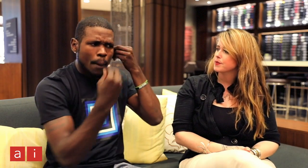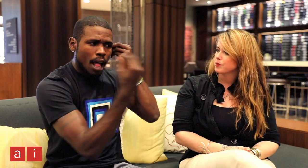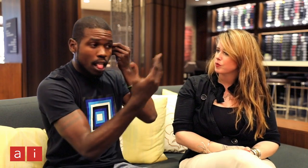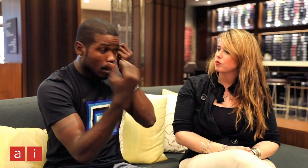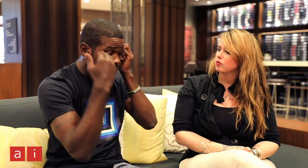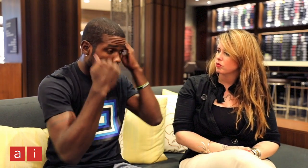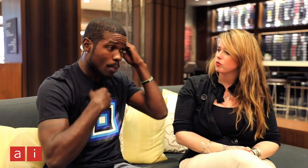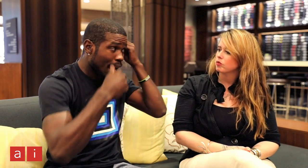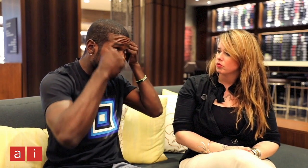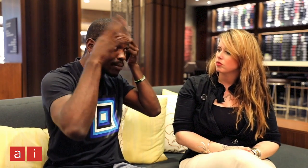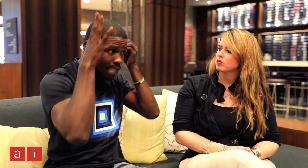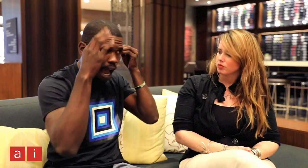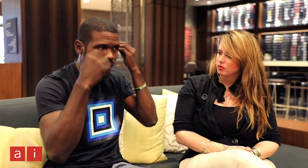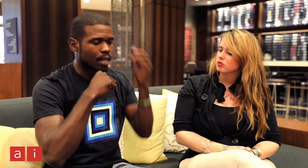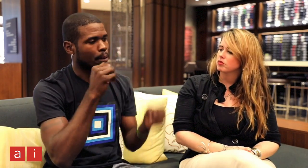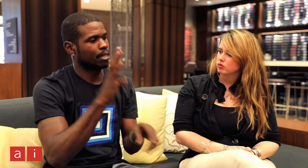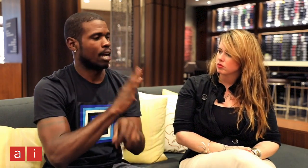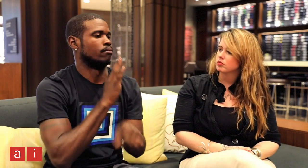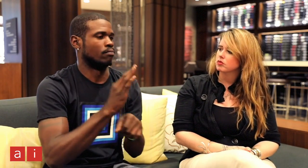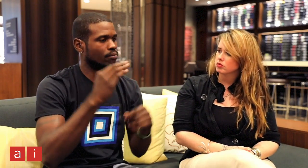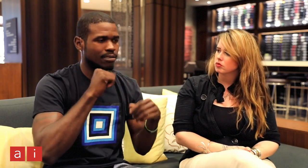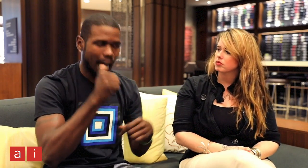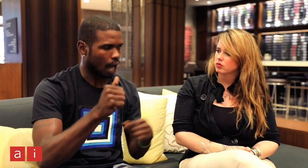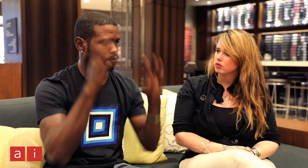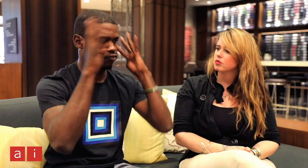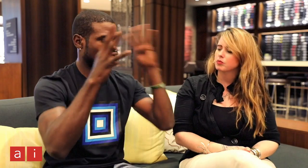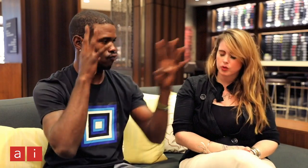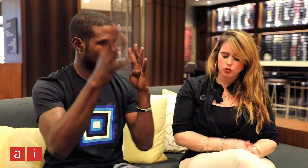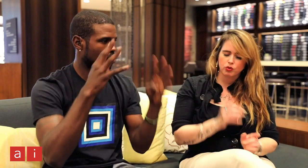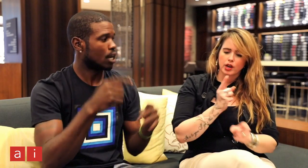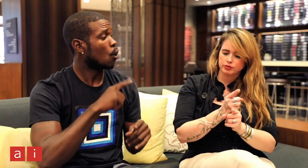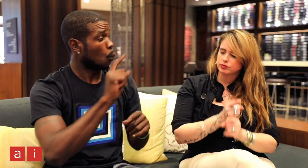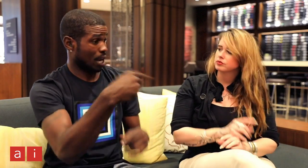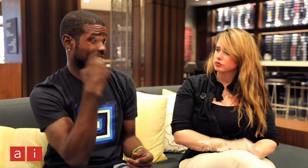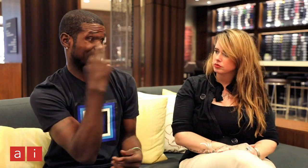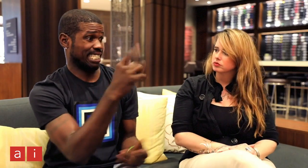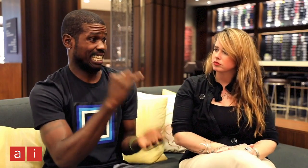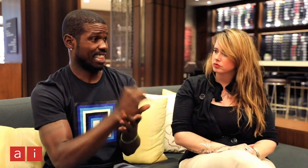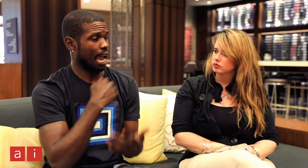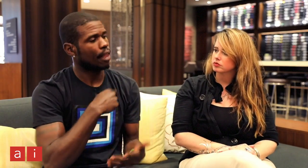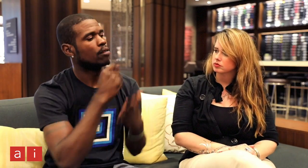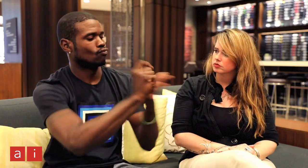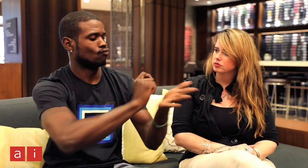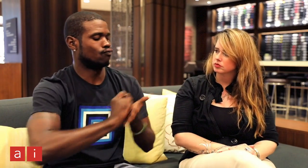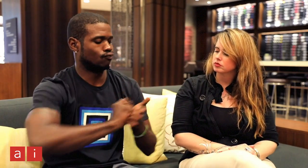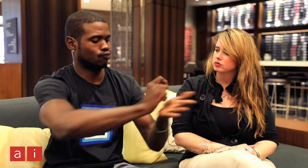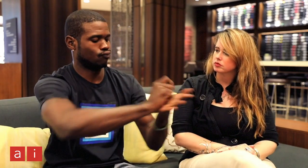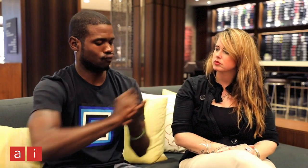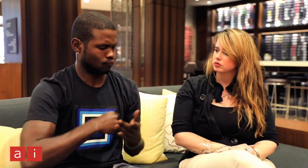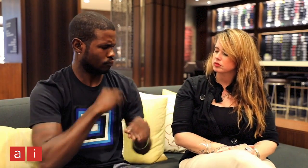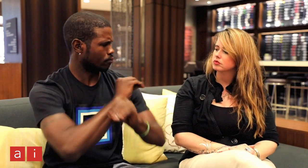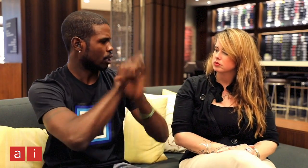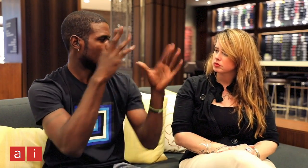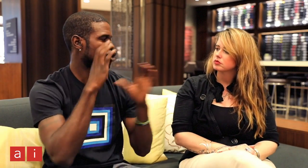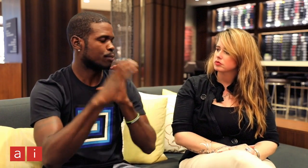This let's the policeman know that I am actually deaf and that I'm not just claiming to be. When the officer sees that it facilitates an opportunity to communicate by writing to one another,